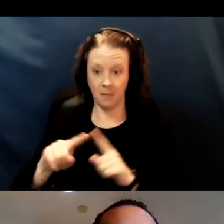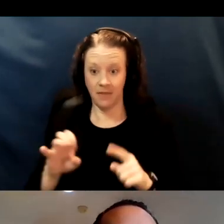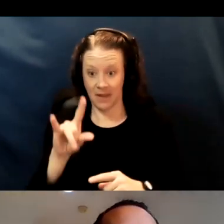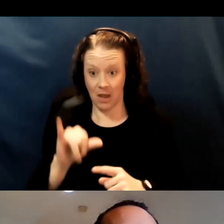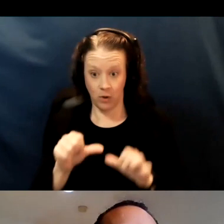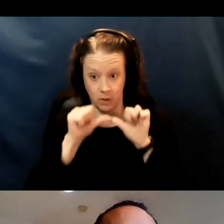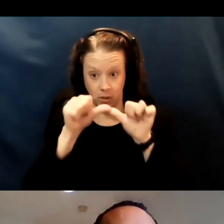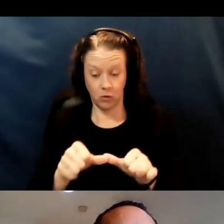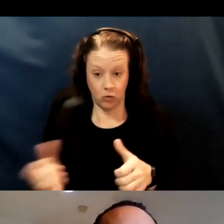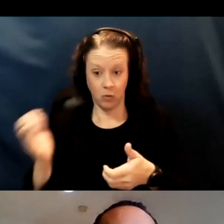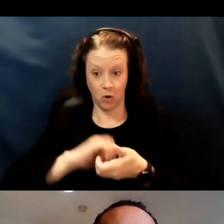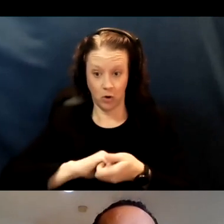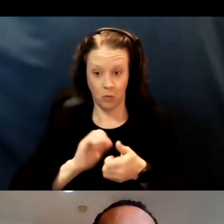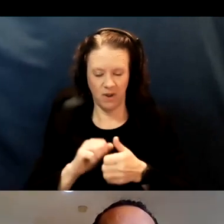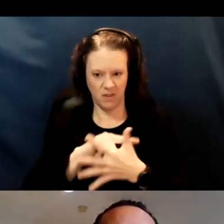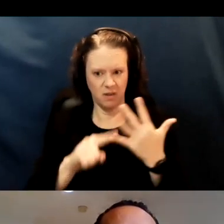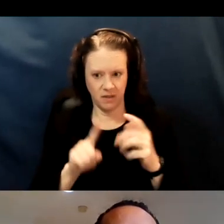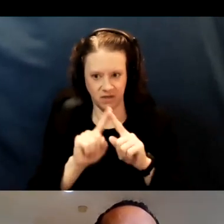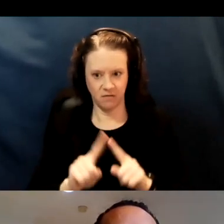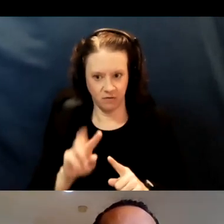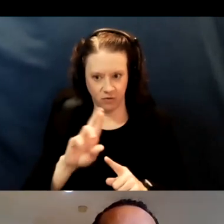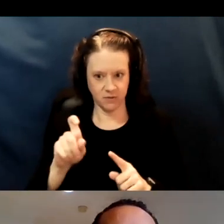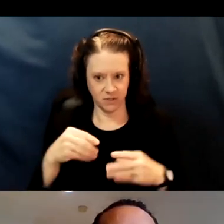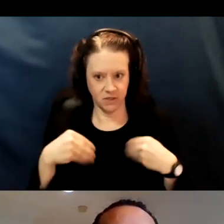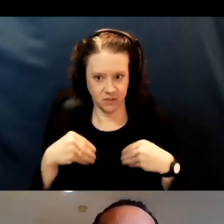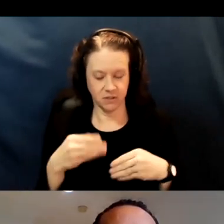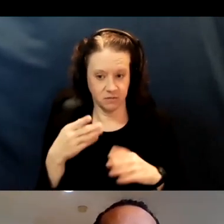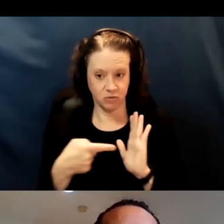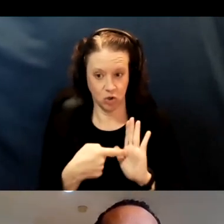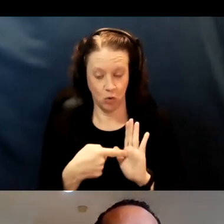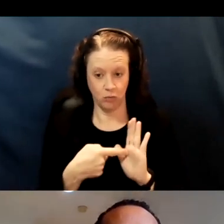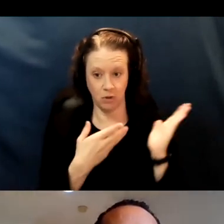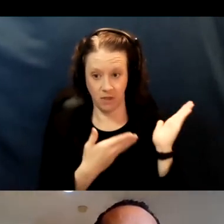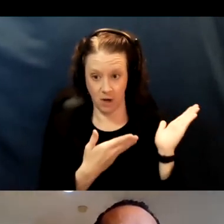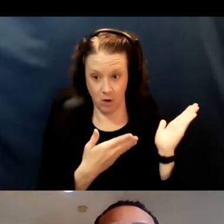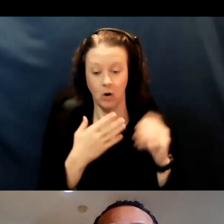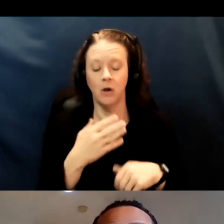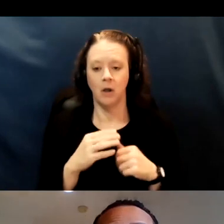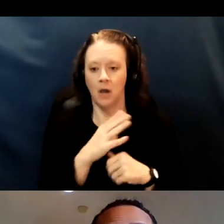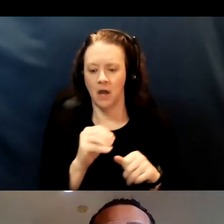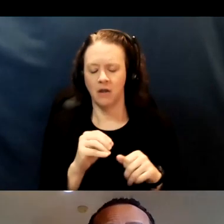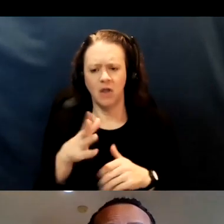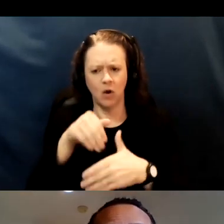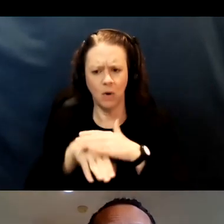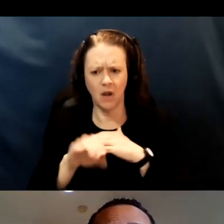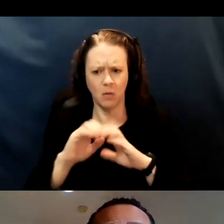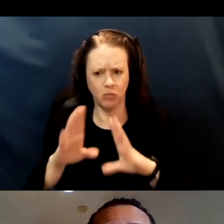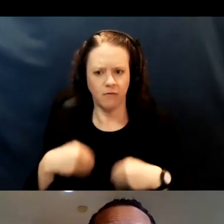with the pharmacician to go in and provide vaccinations. Many of these facilities also have nurses